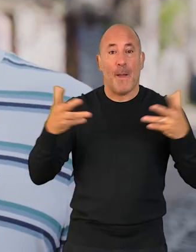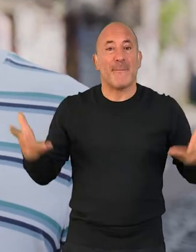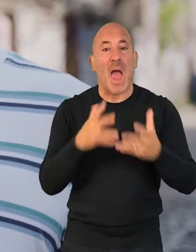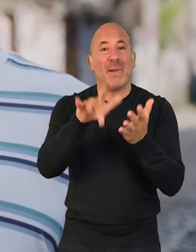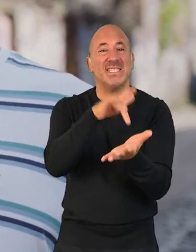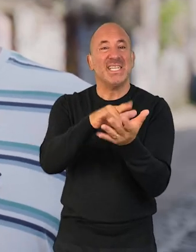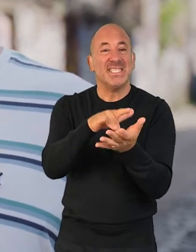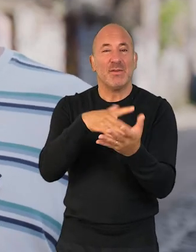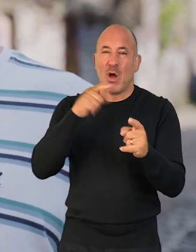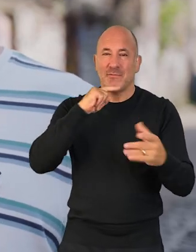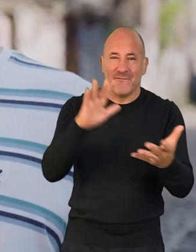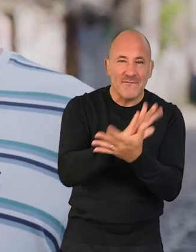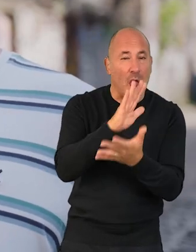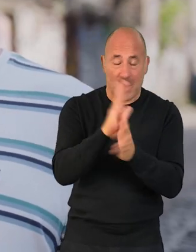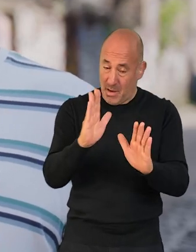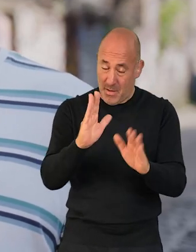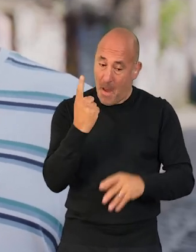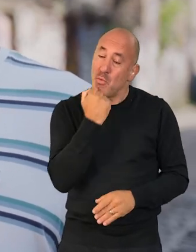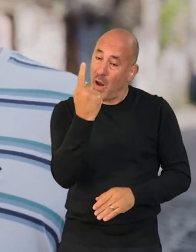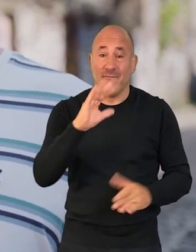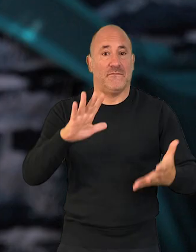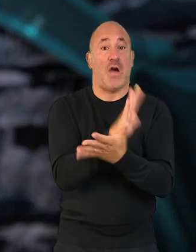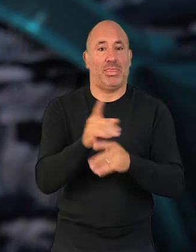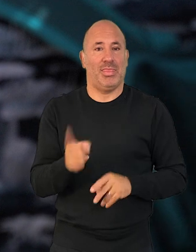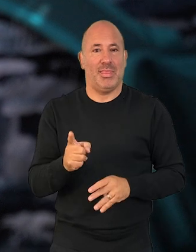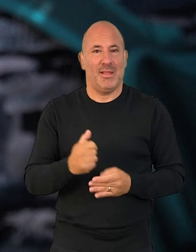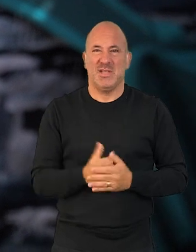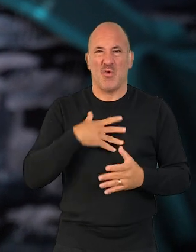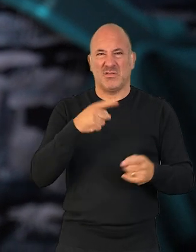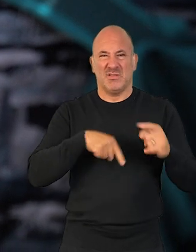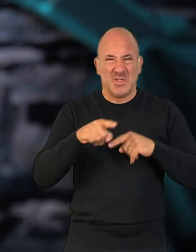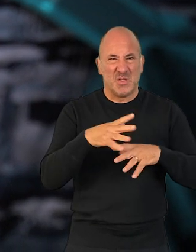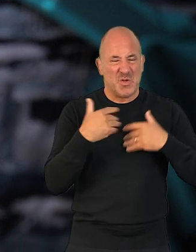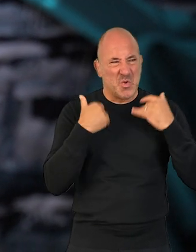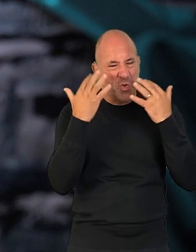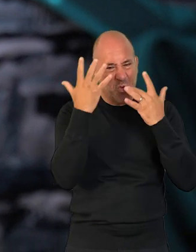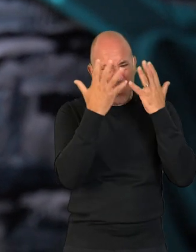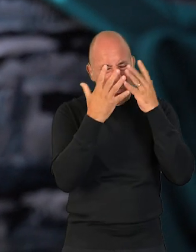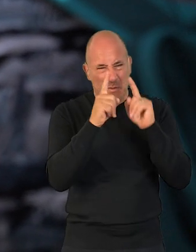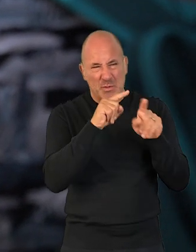we wanted it to be fun, like first and foremost, fun. Like we don't want people to come away deeply thinking